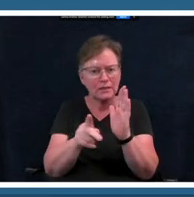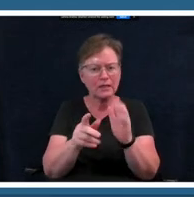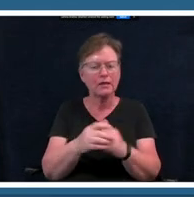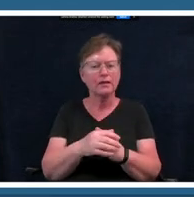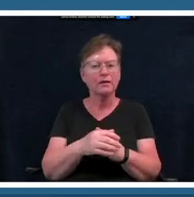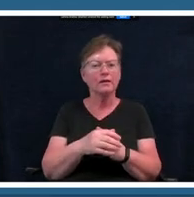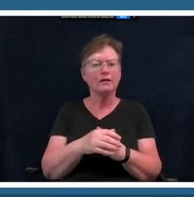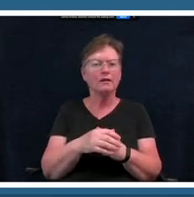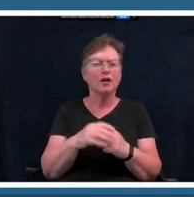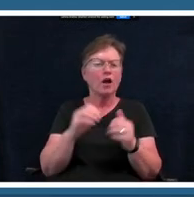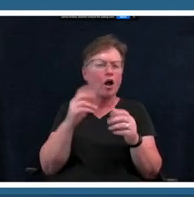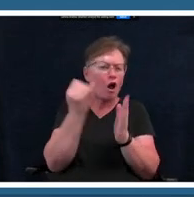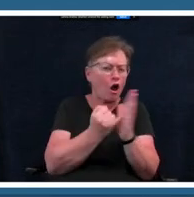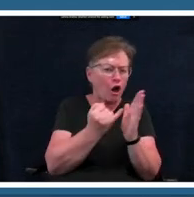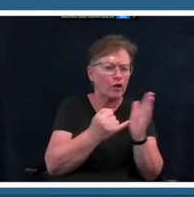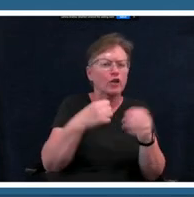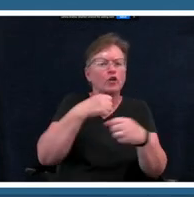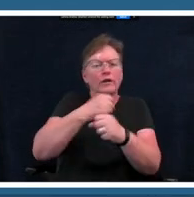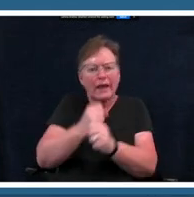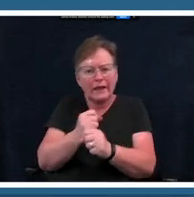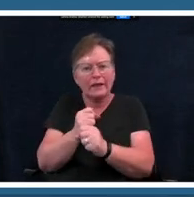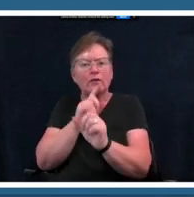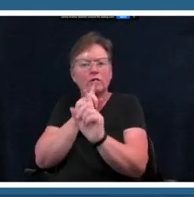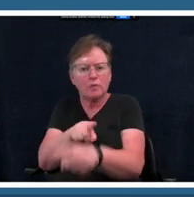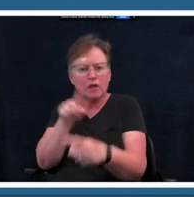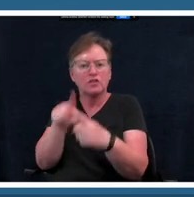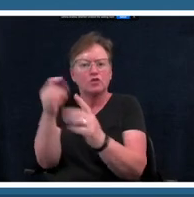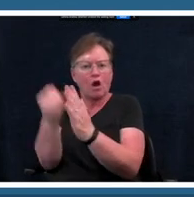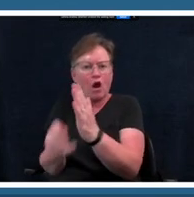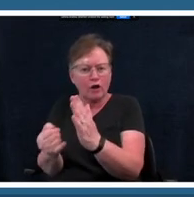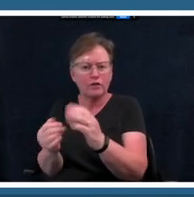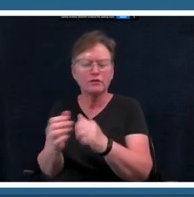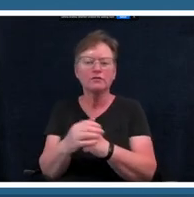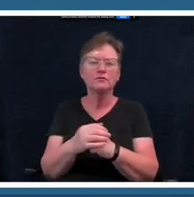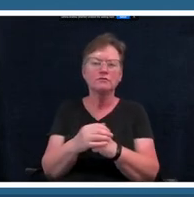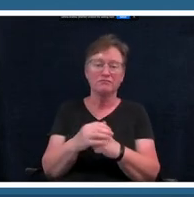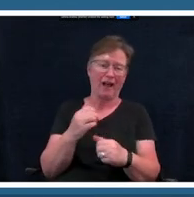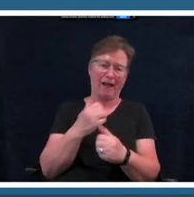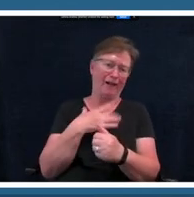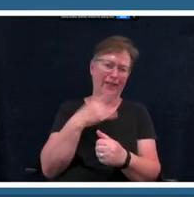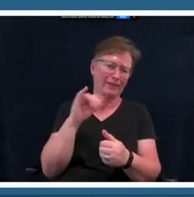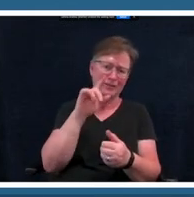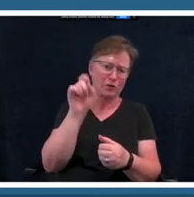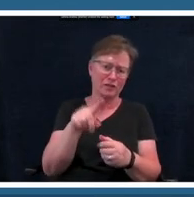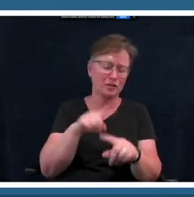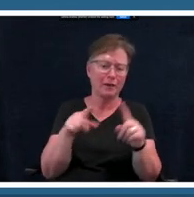art um i love this question i have no idea